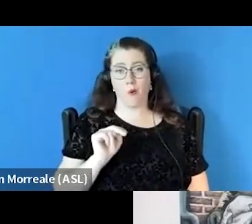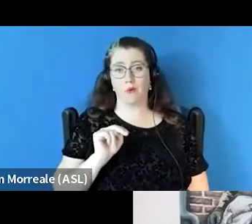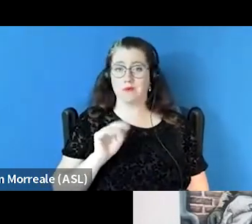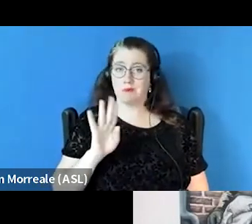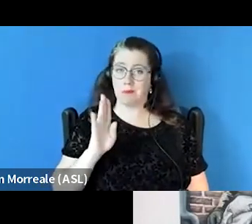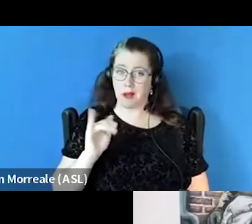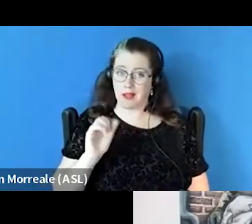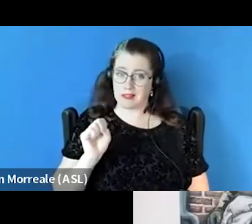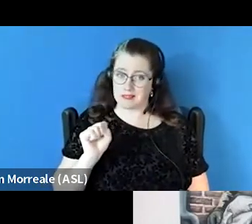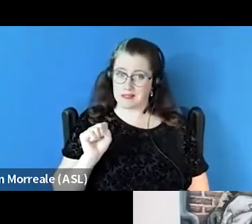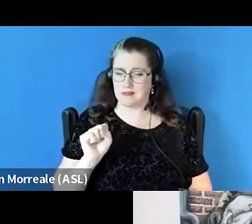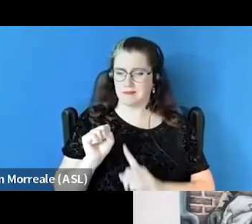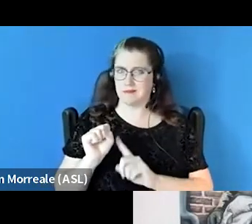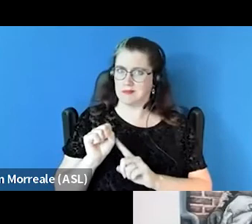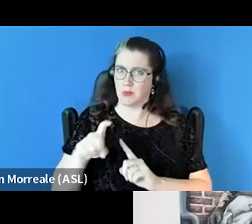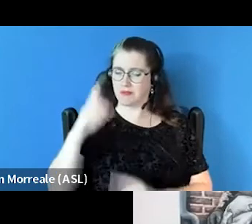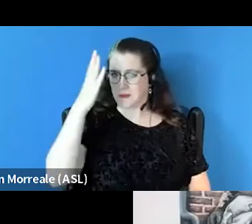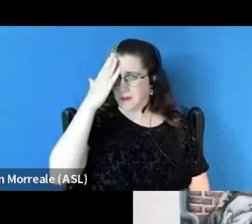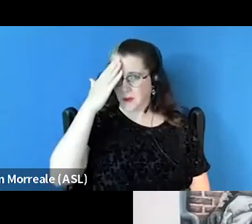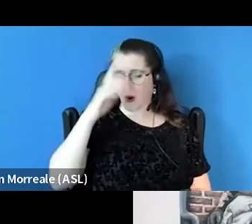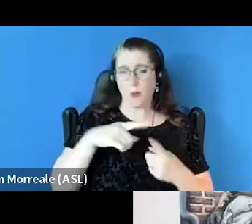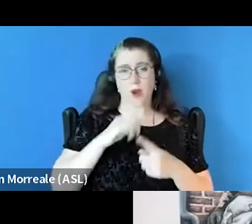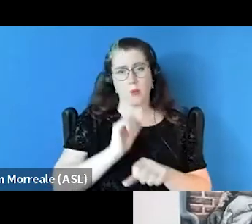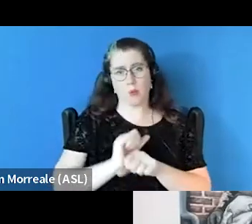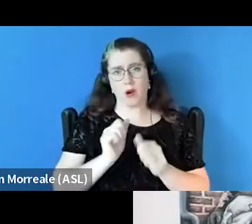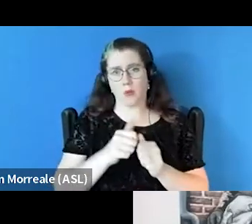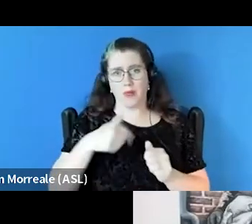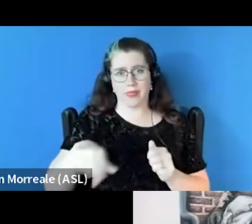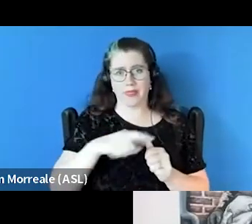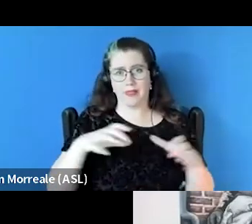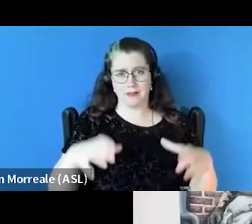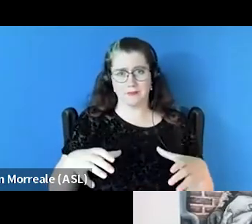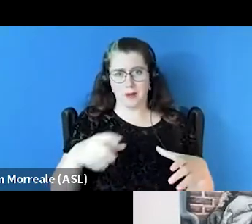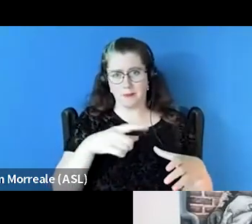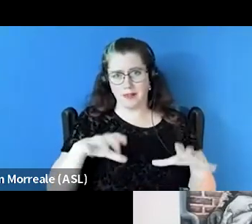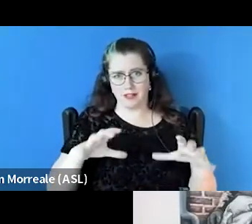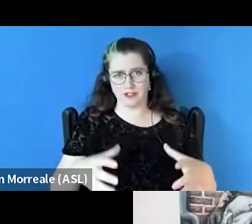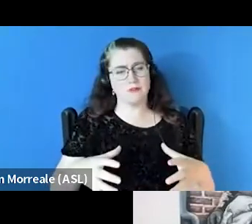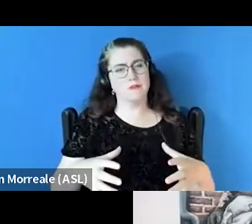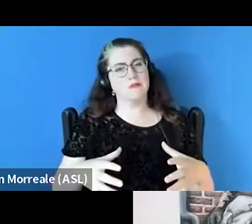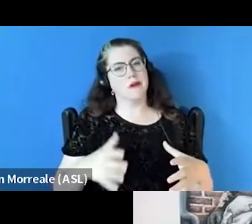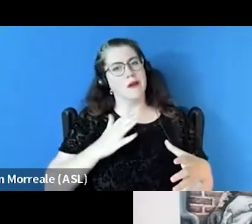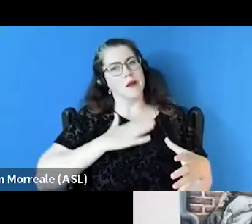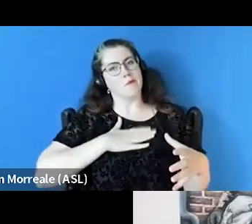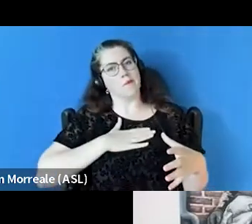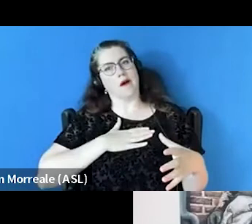We need to be very aware when working with the population and also just our own biases of how that can influence as well.